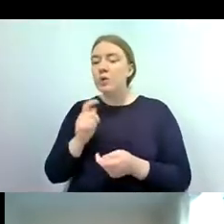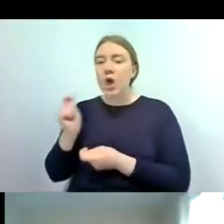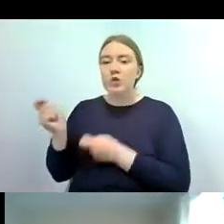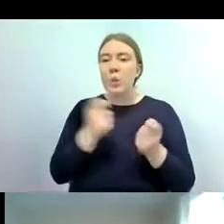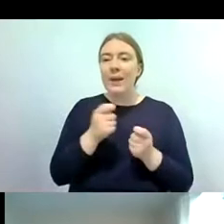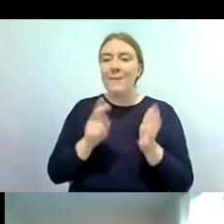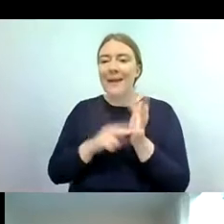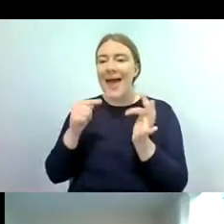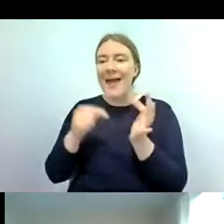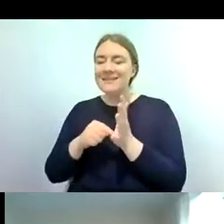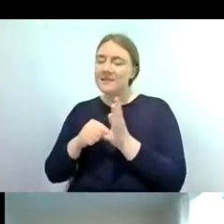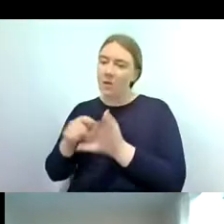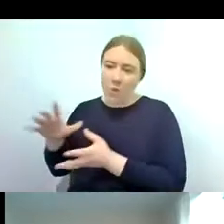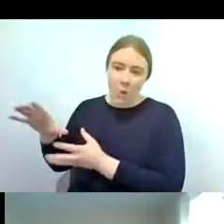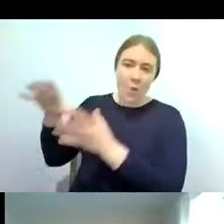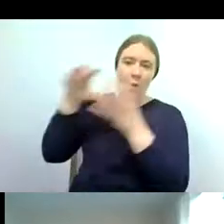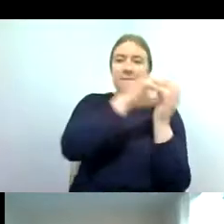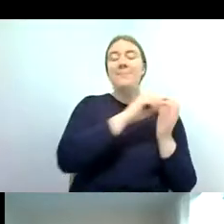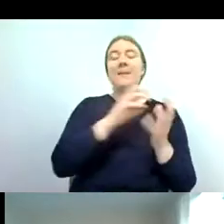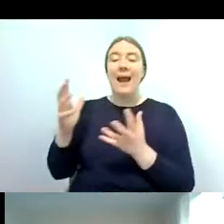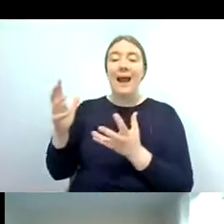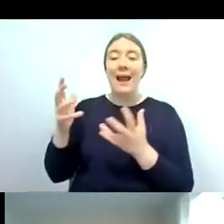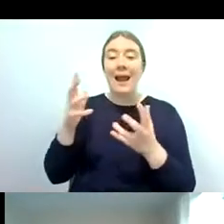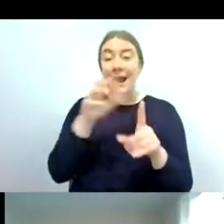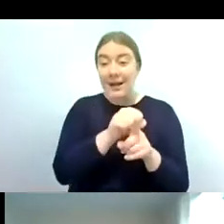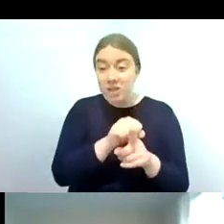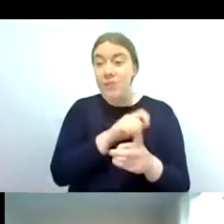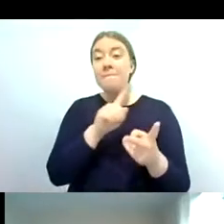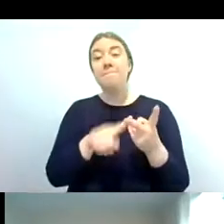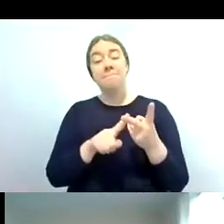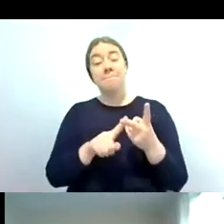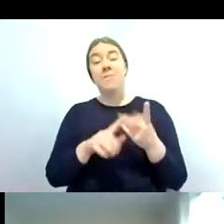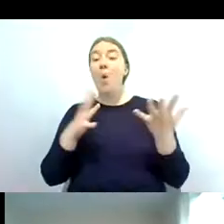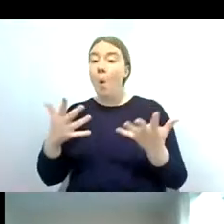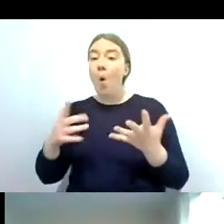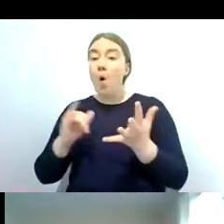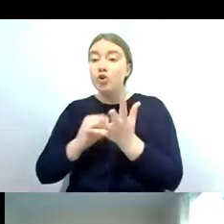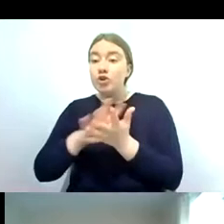and see if you can catch them you can also try laying a sheet underneath vegetation and beating